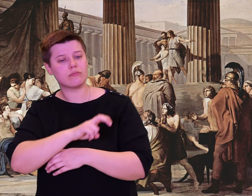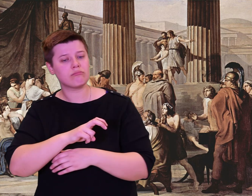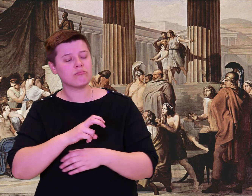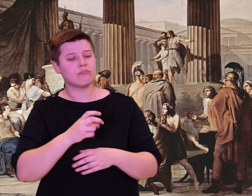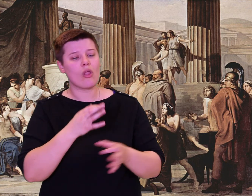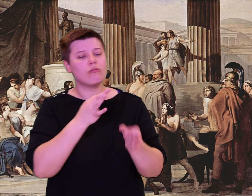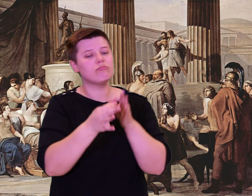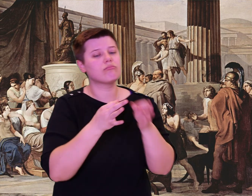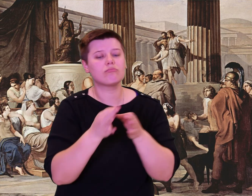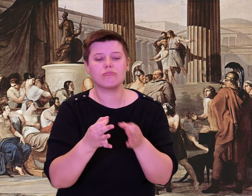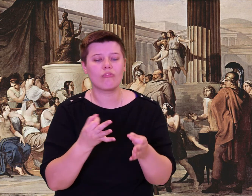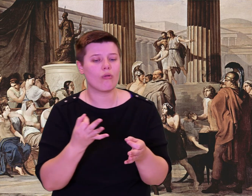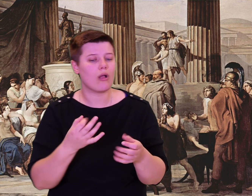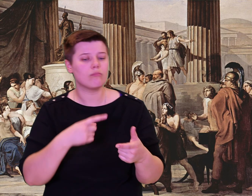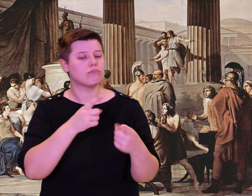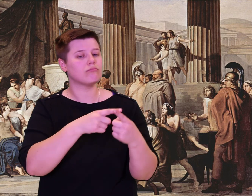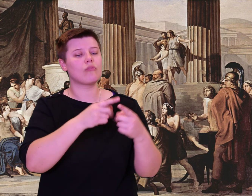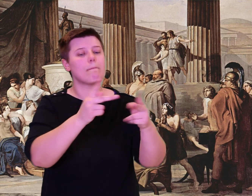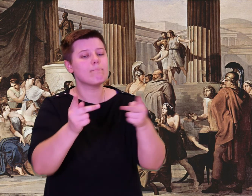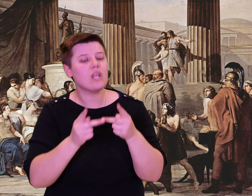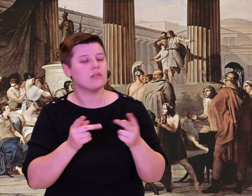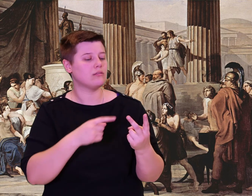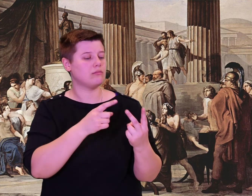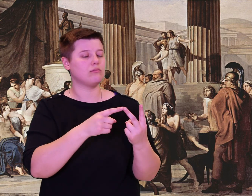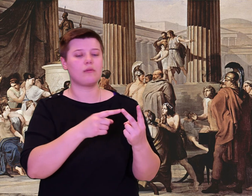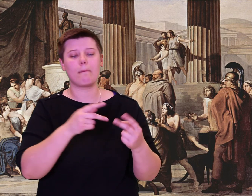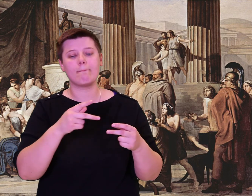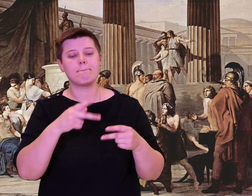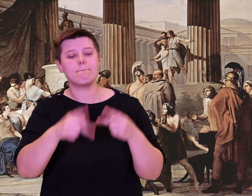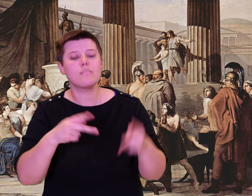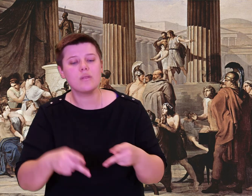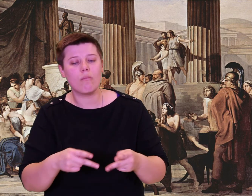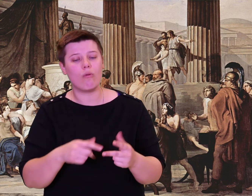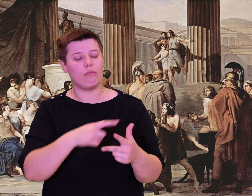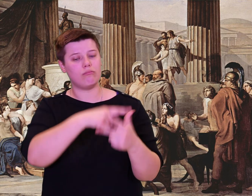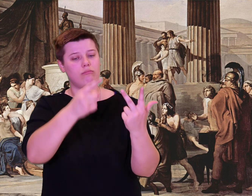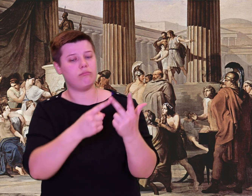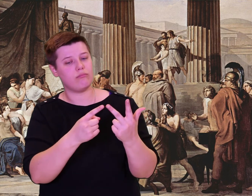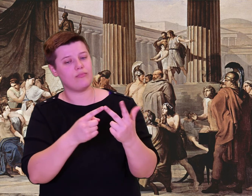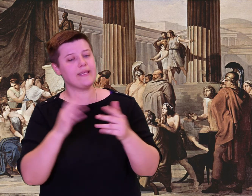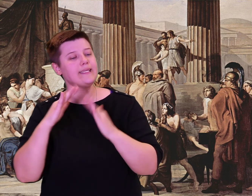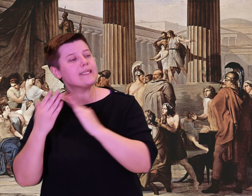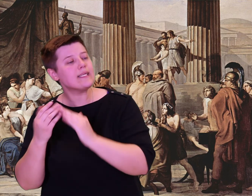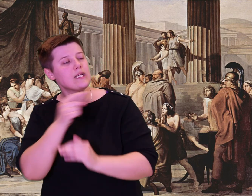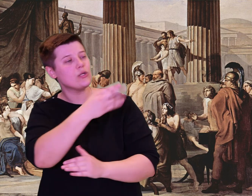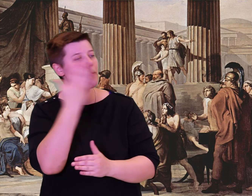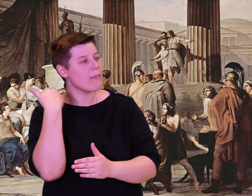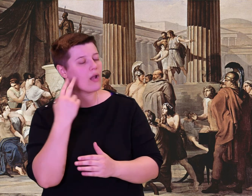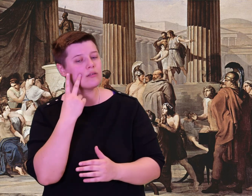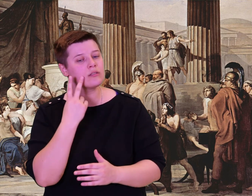also tell me of your country, your people, and your city, so our ships steered by